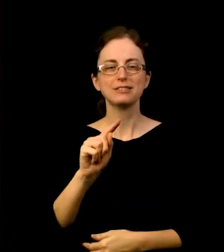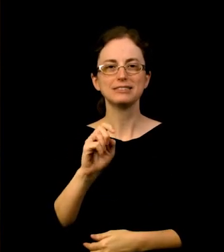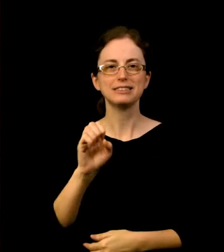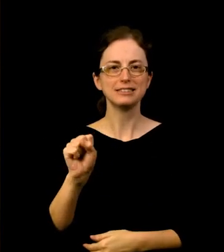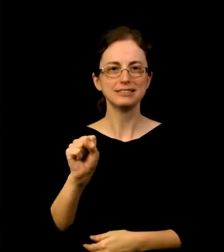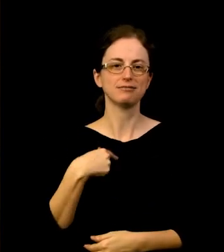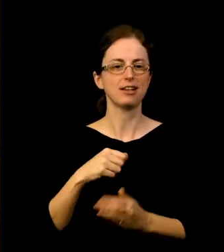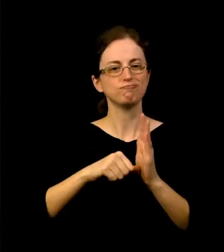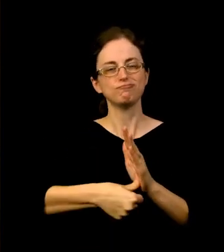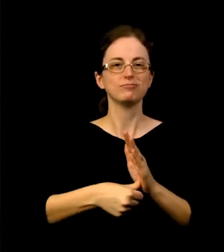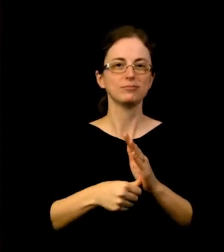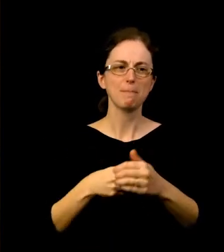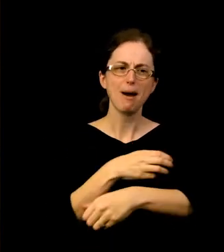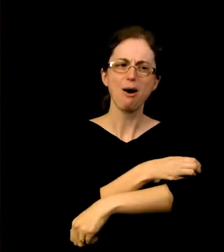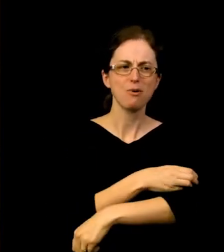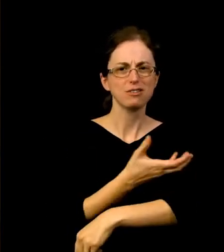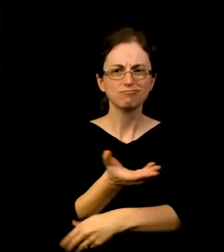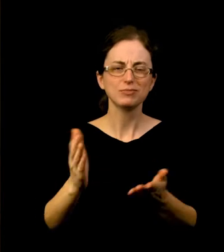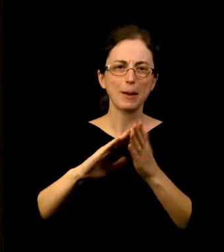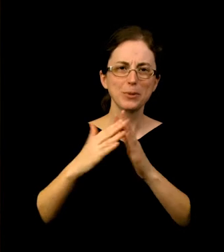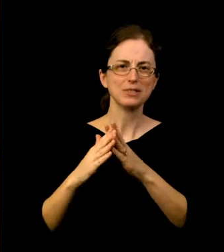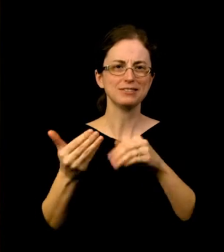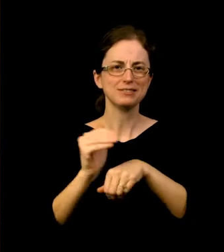Thank you so much for your membership and your continued support.